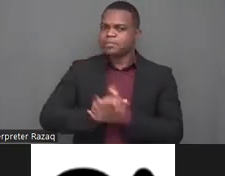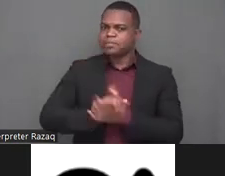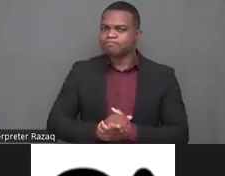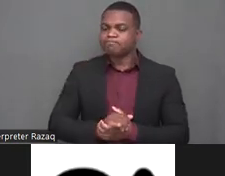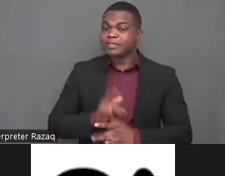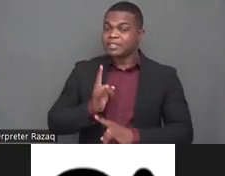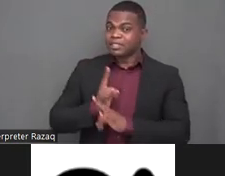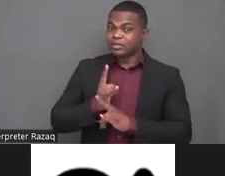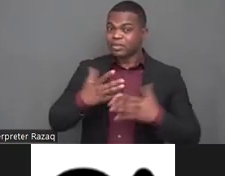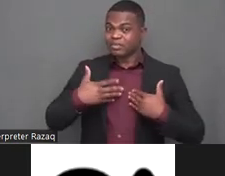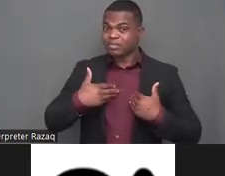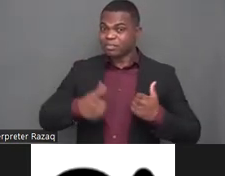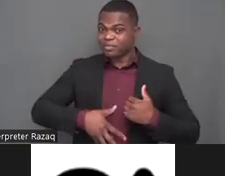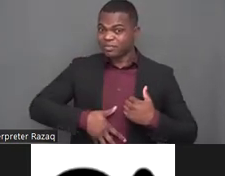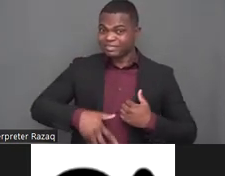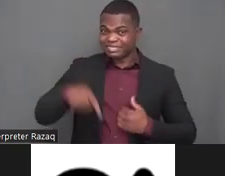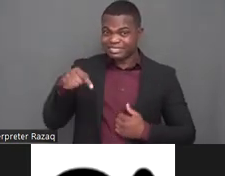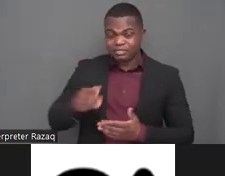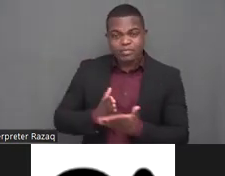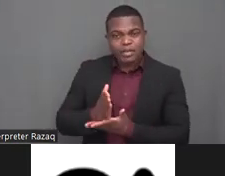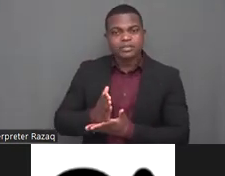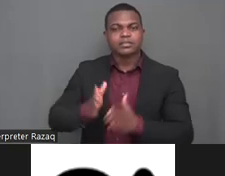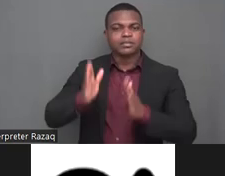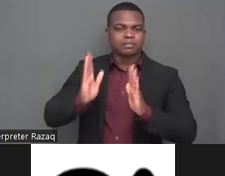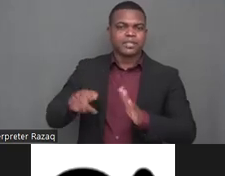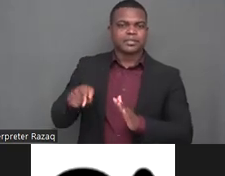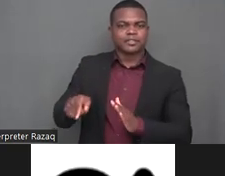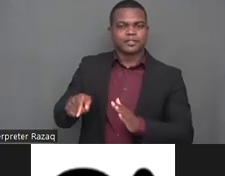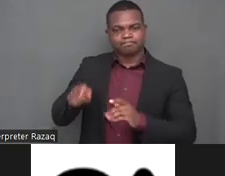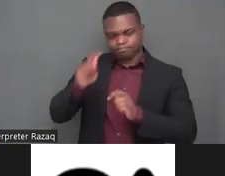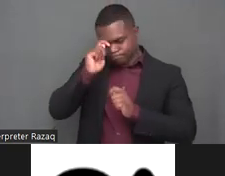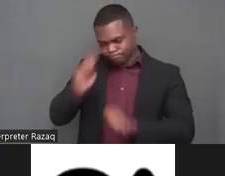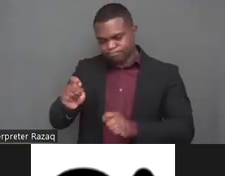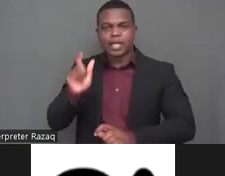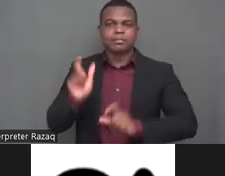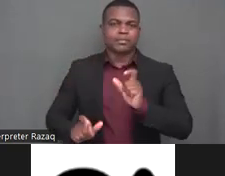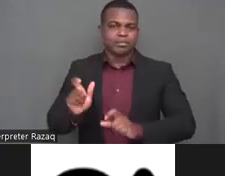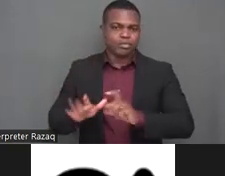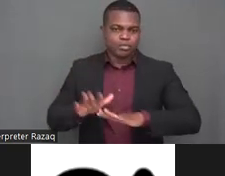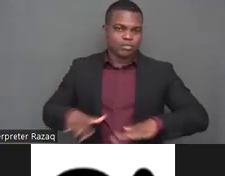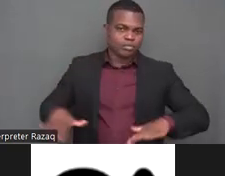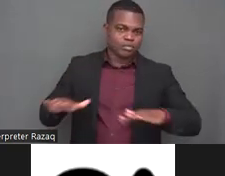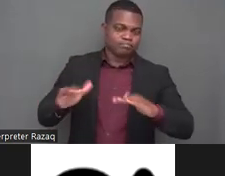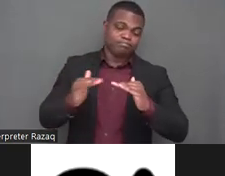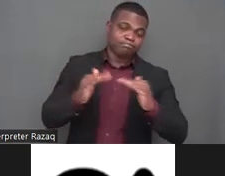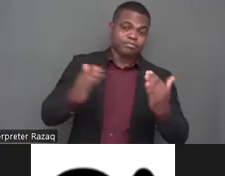to reproduction and sexuality are present in one form or another across the lifespan of persons